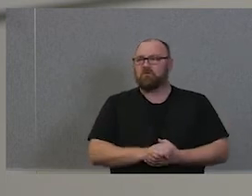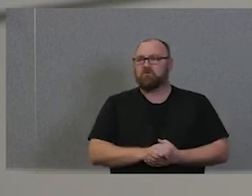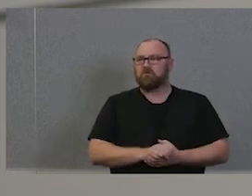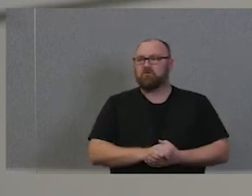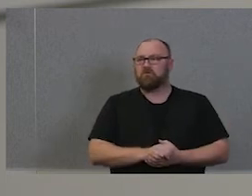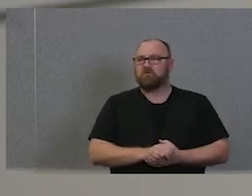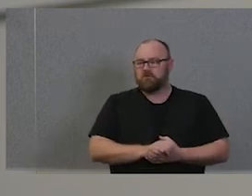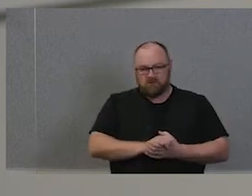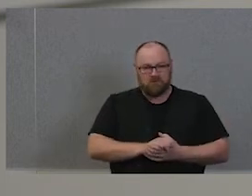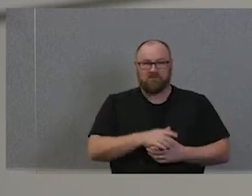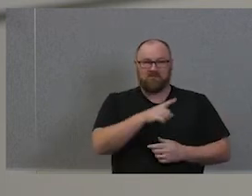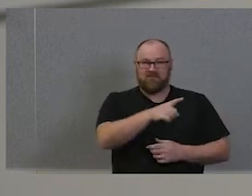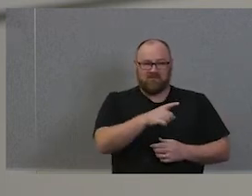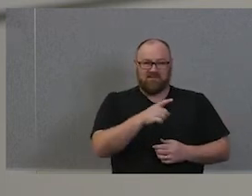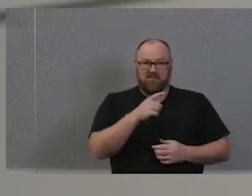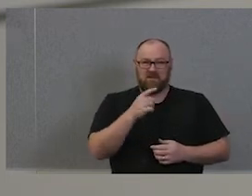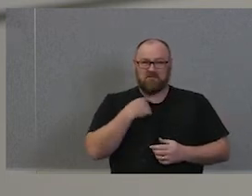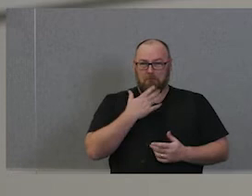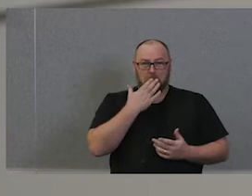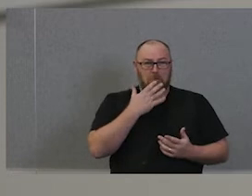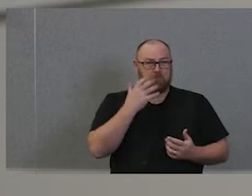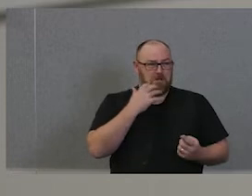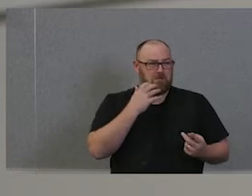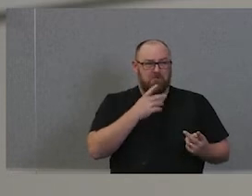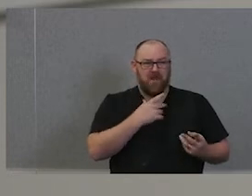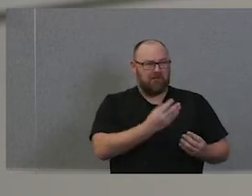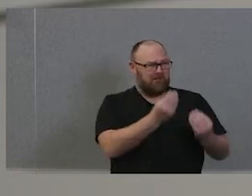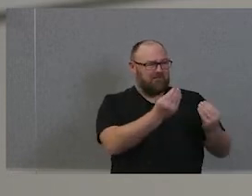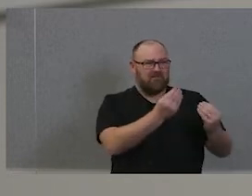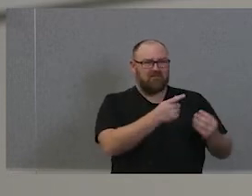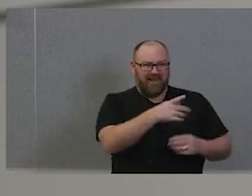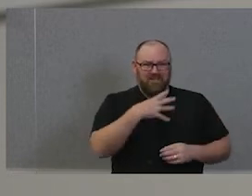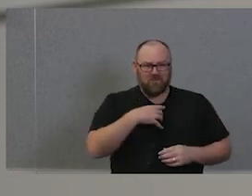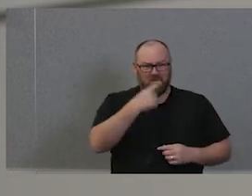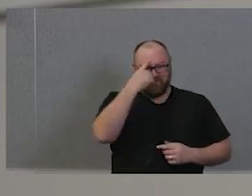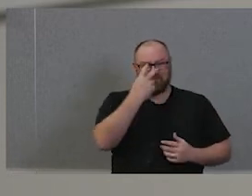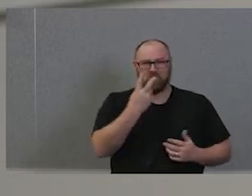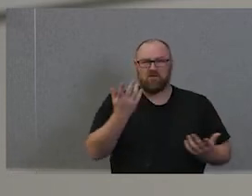made and people need to wake up and think before they do things think